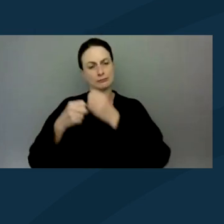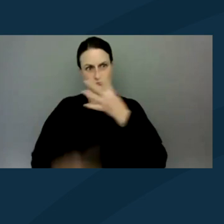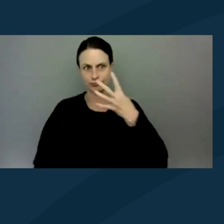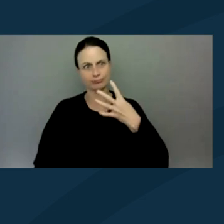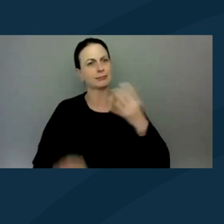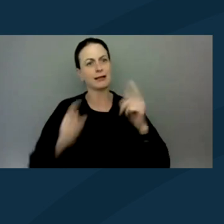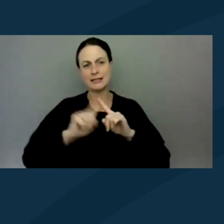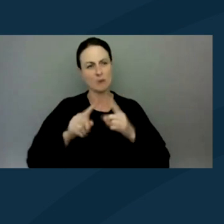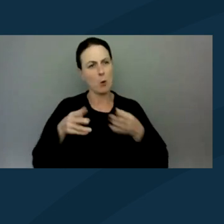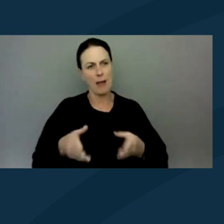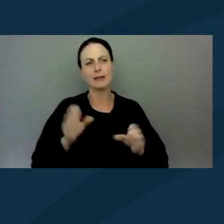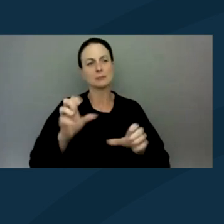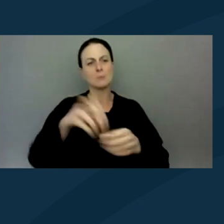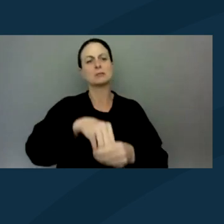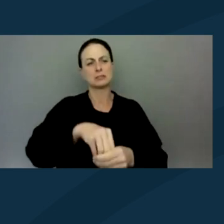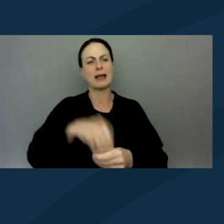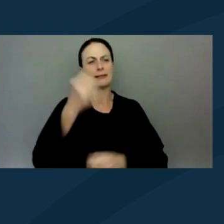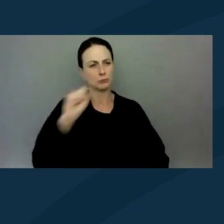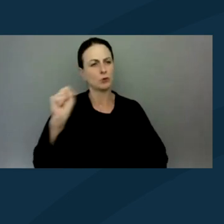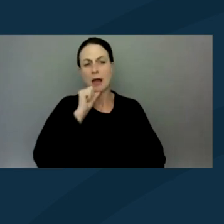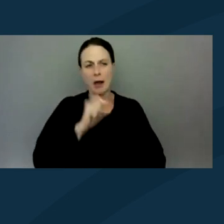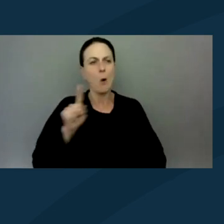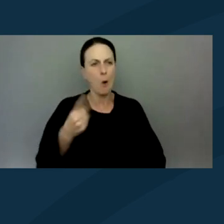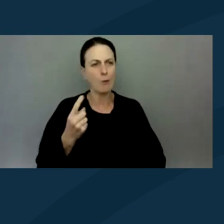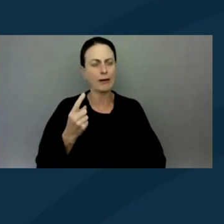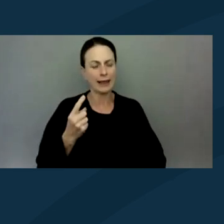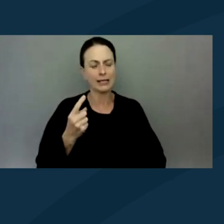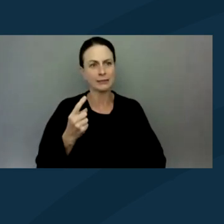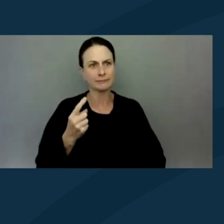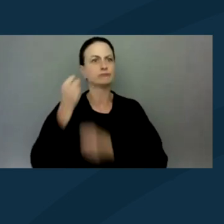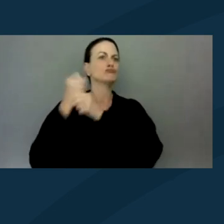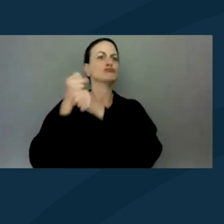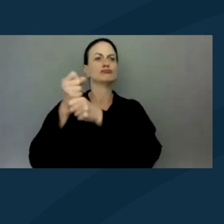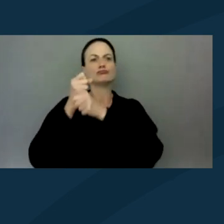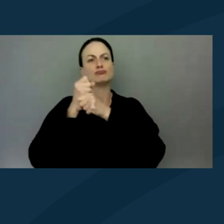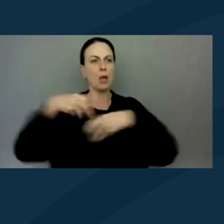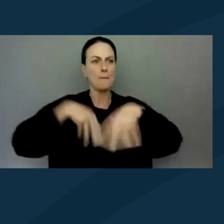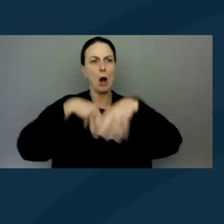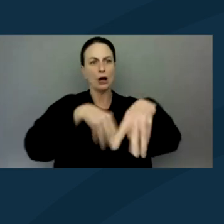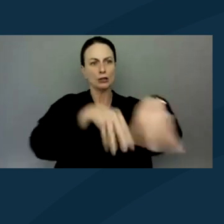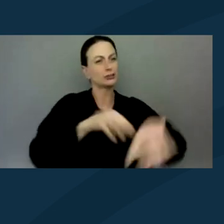that you can participate in protest, not just at a protest march. Like that's one narrow way